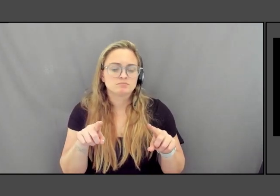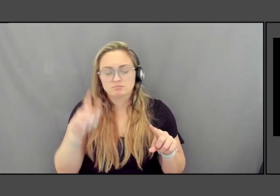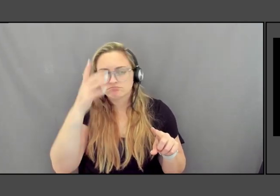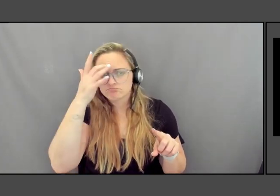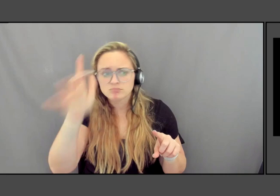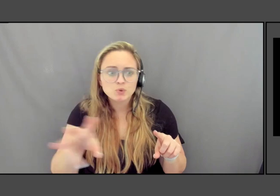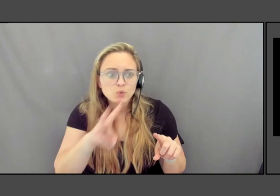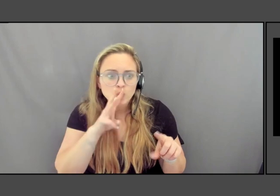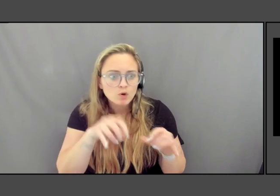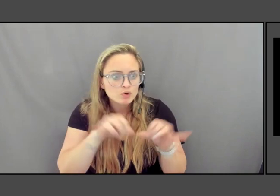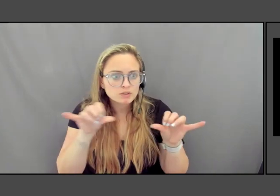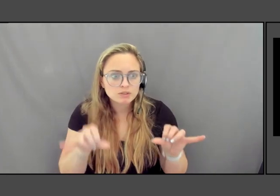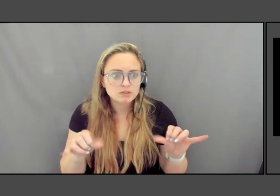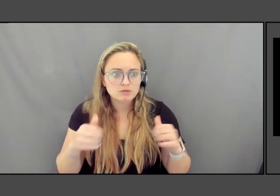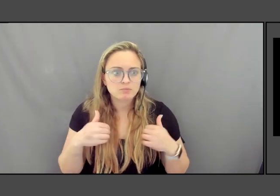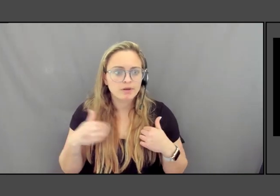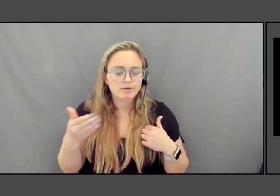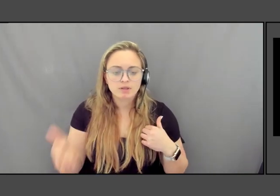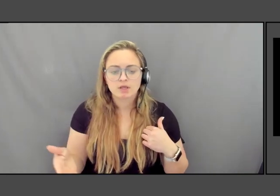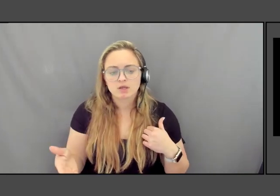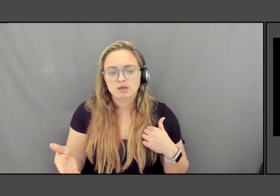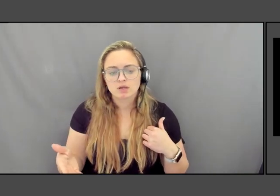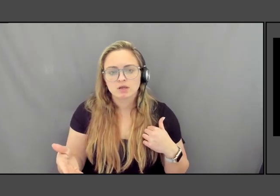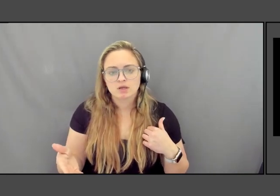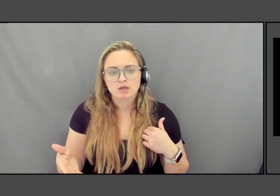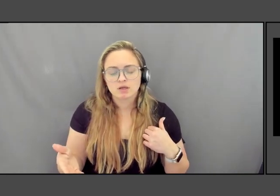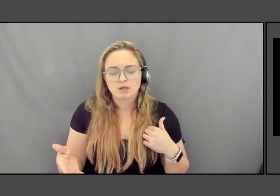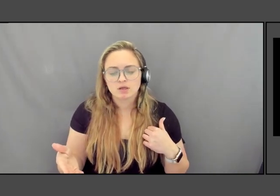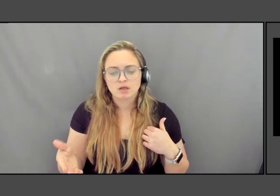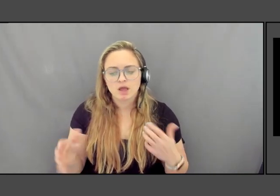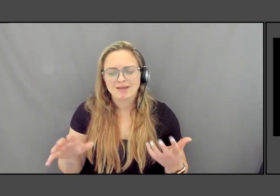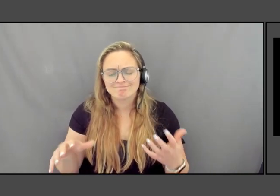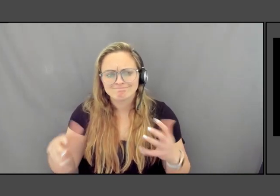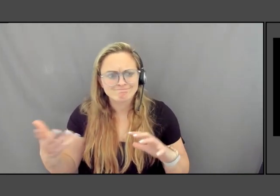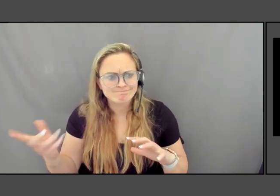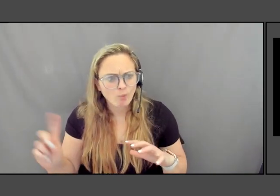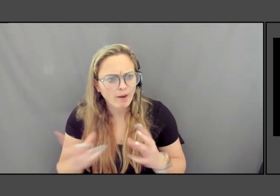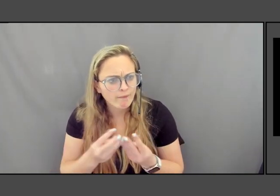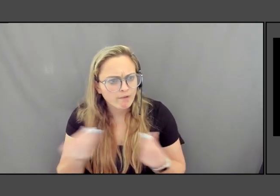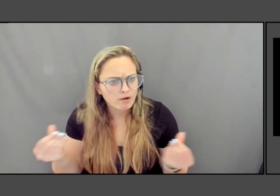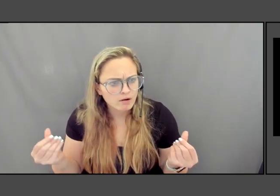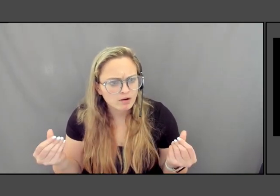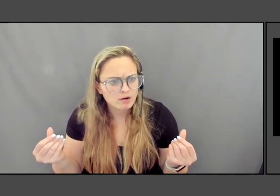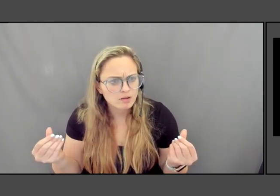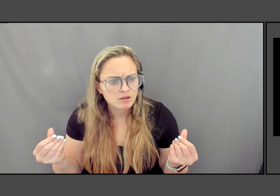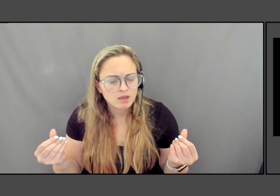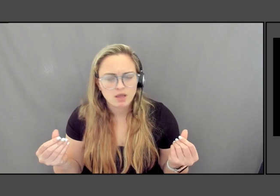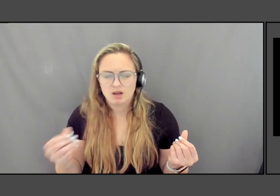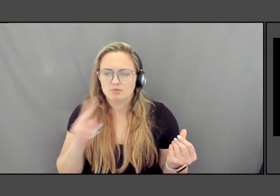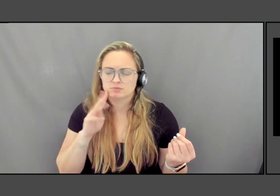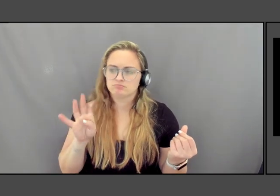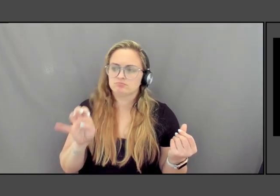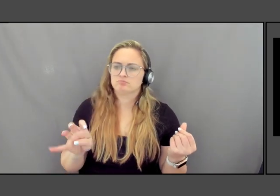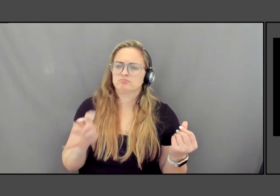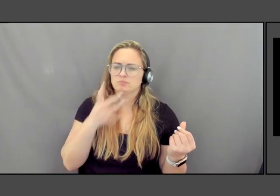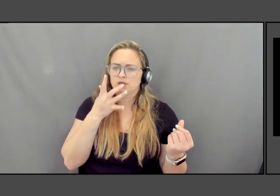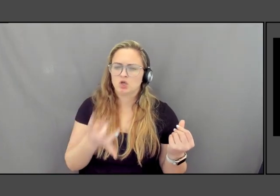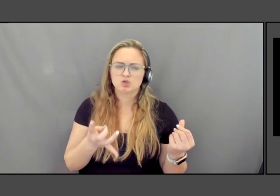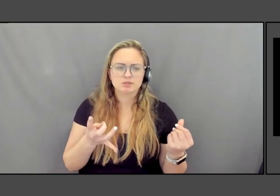And that there was this mystery where did they go? And I think I was fascinated by that, that we, you know, that we don't know like